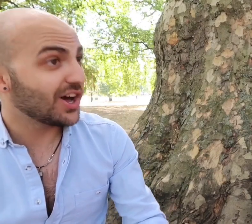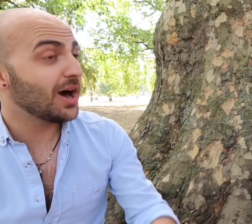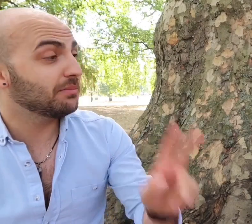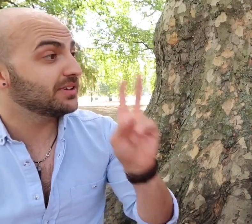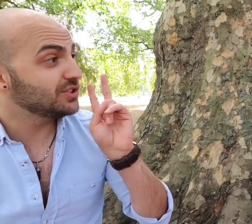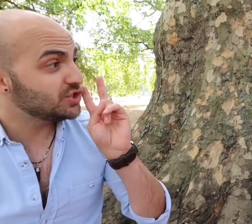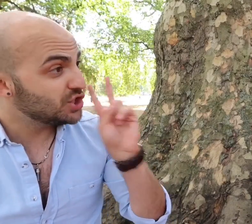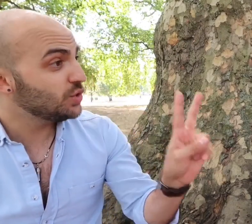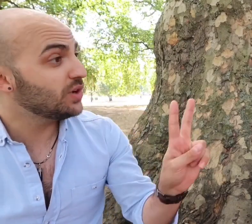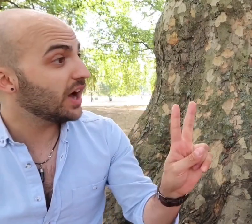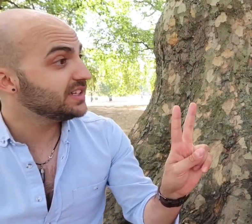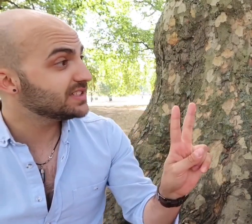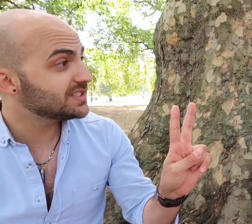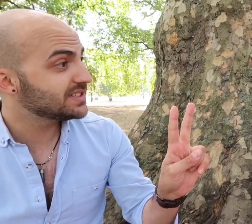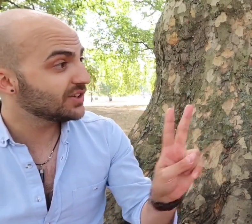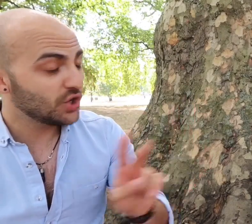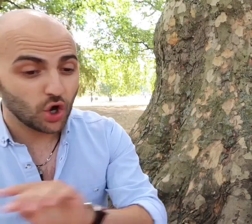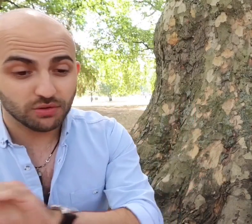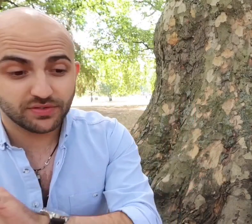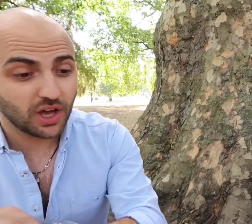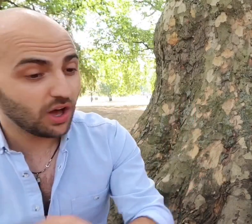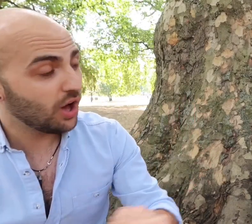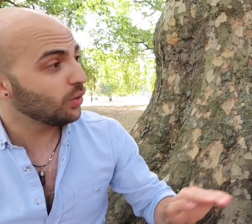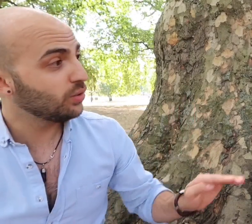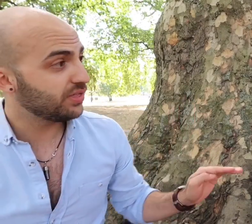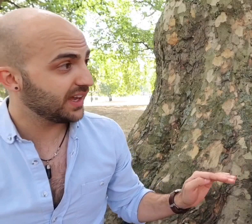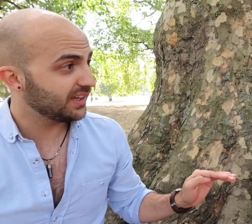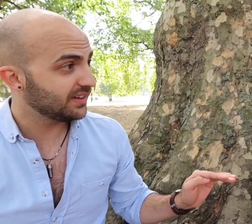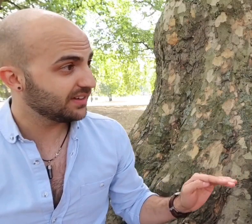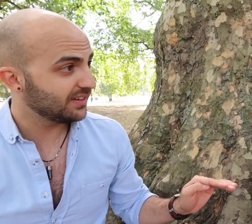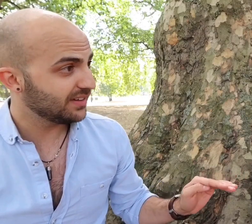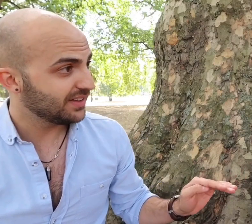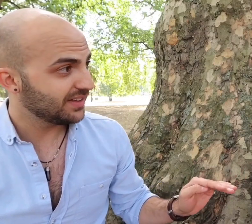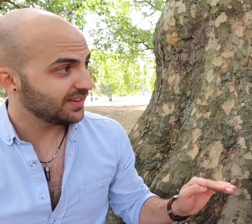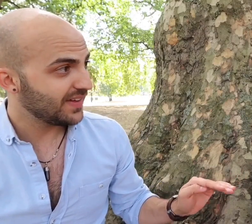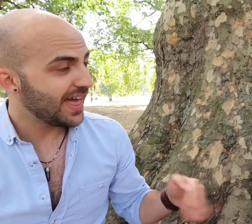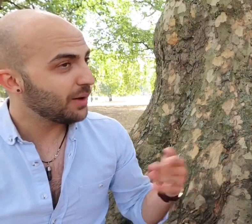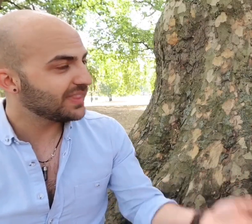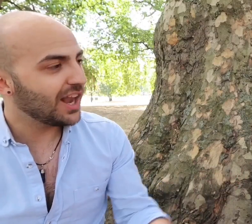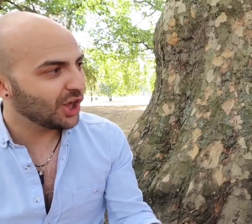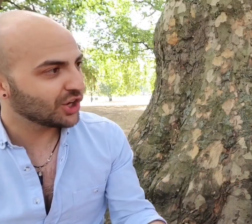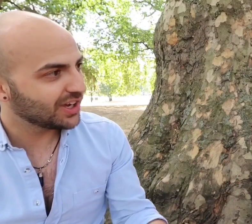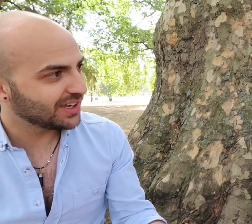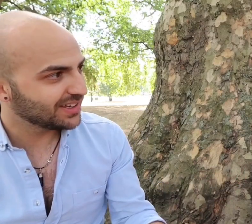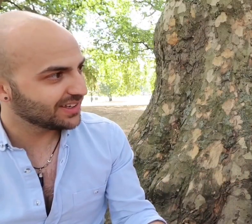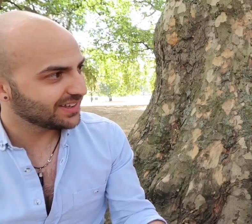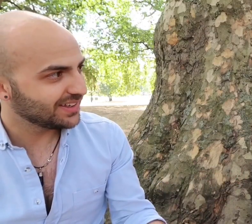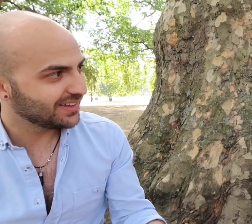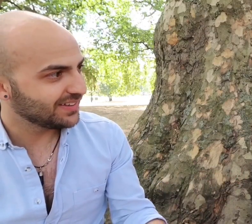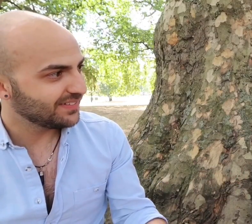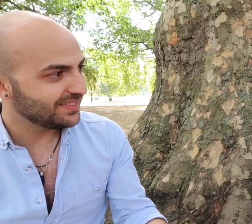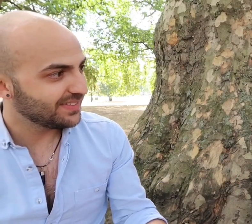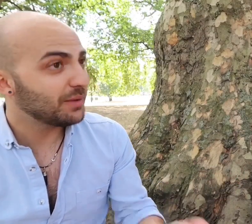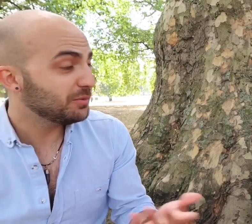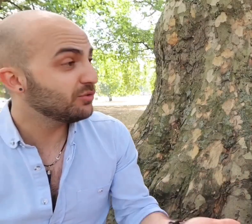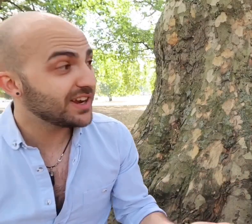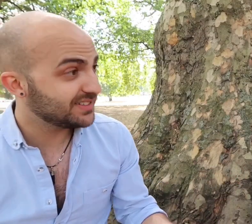come two nights of the whole thing, how would that look? that would be racist.